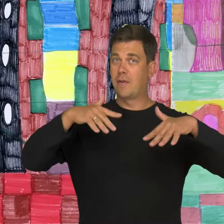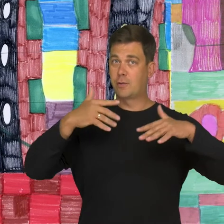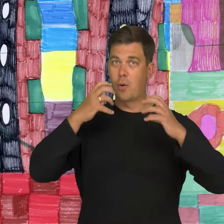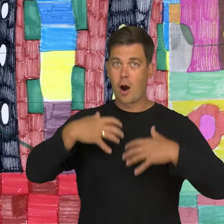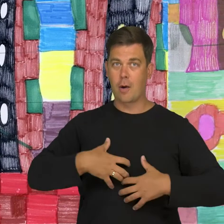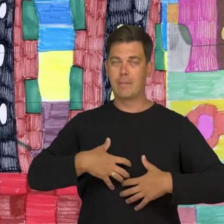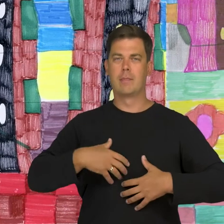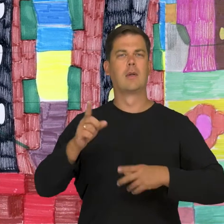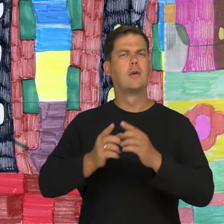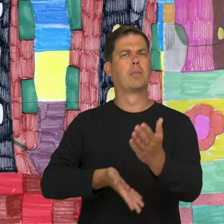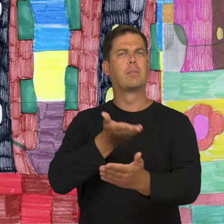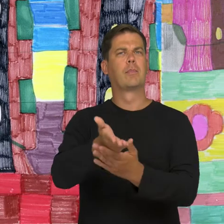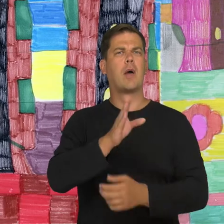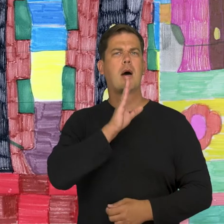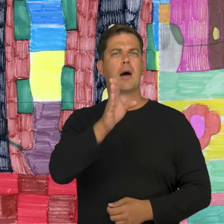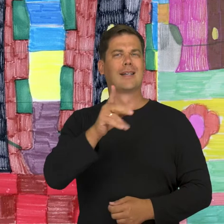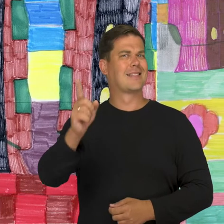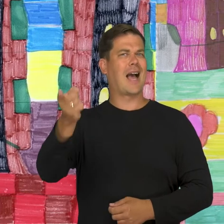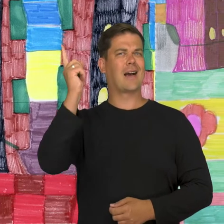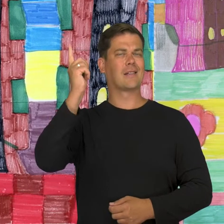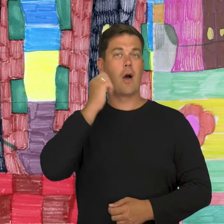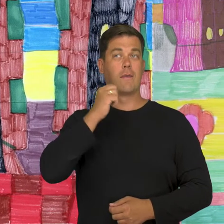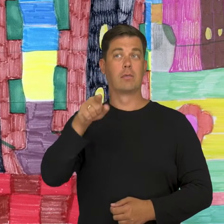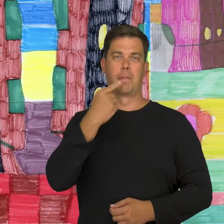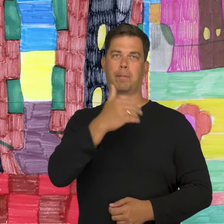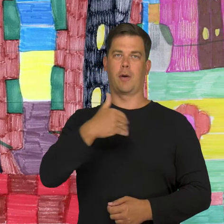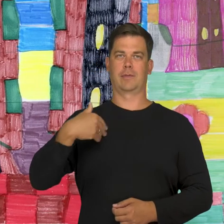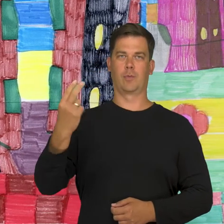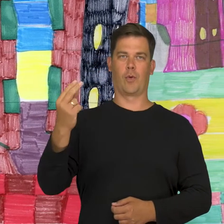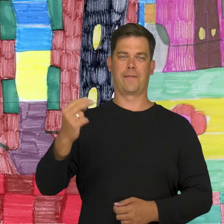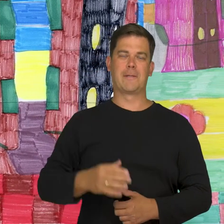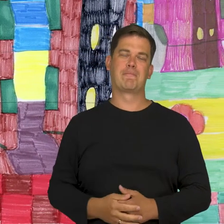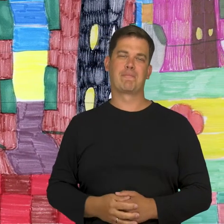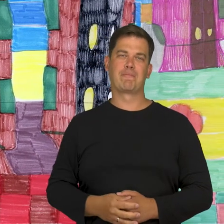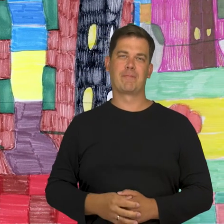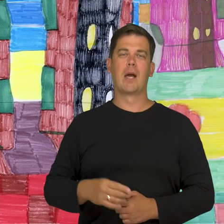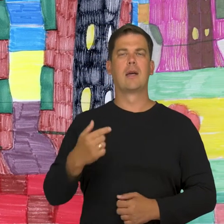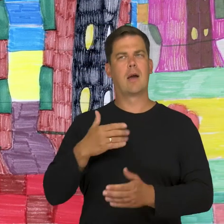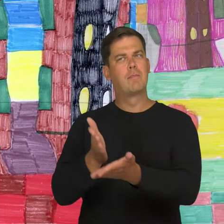and I recommend watching "Keeping the Faith" with Polish voiceover. I help with cleaning.